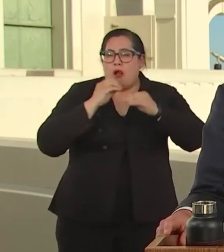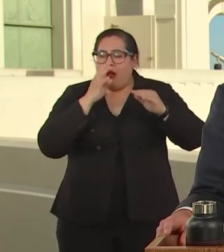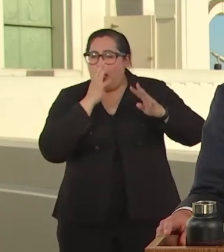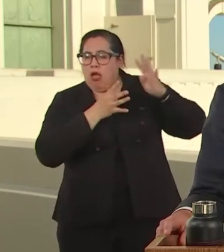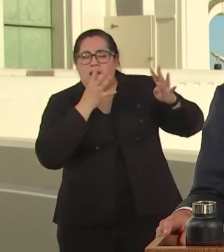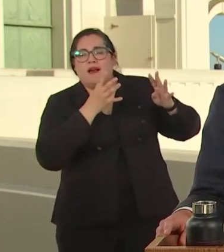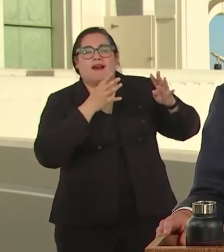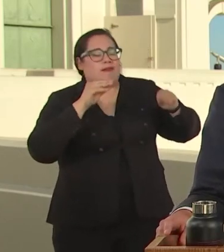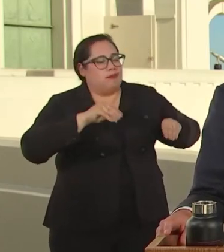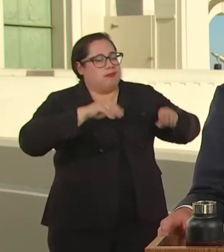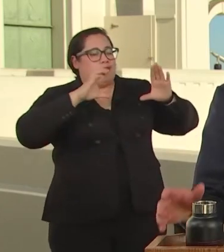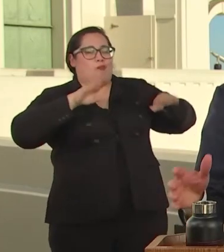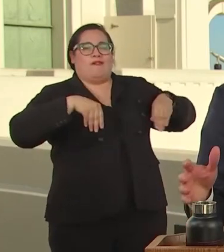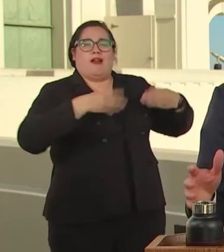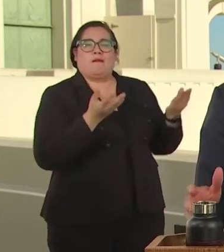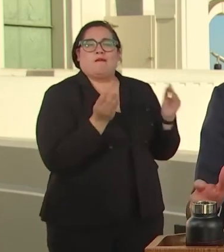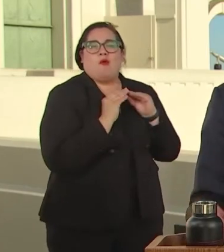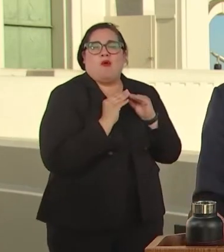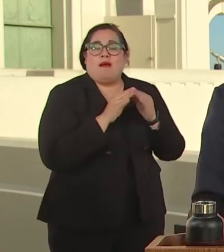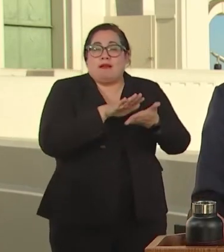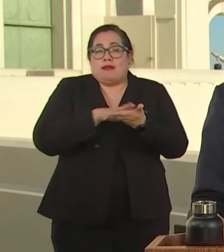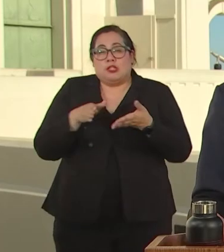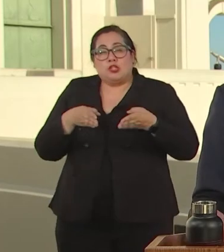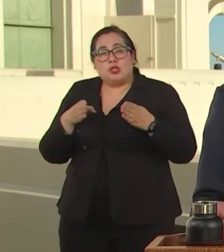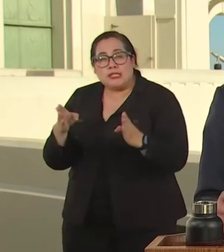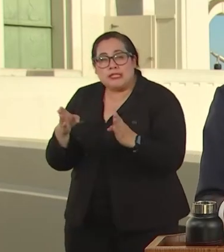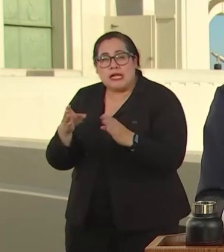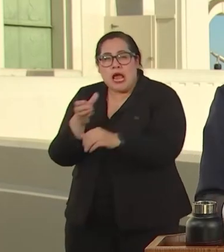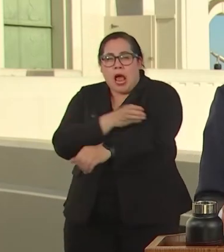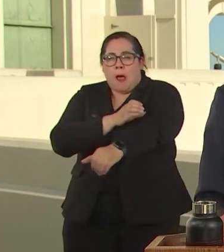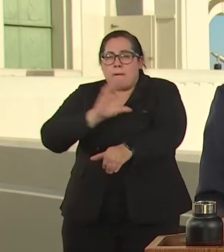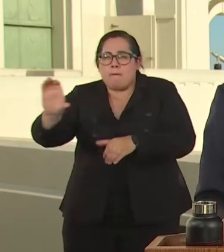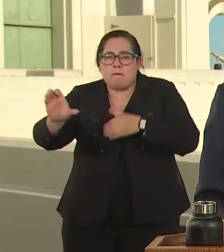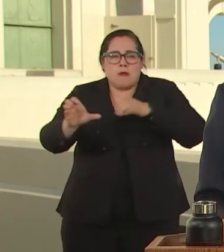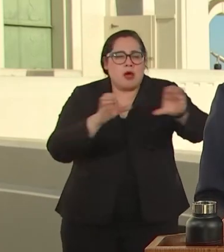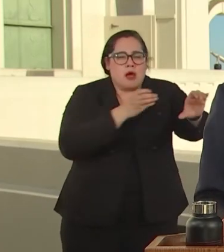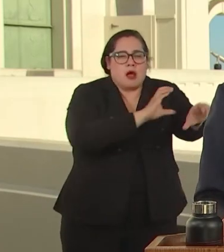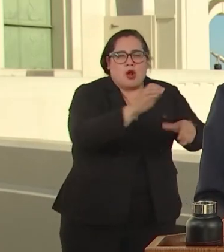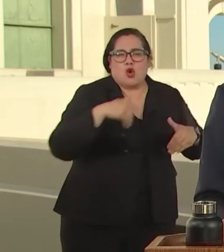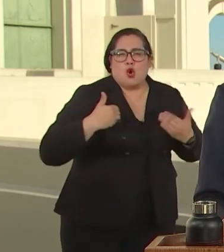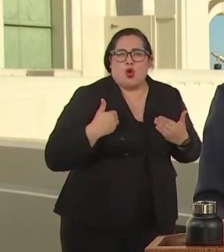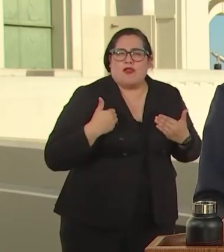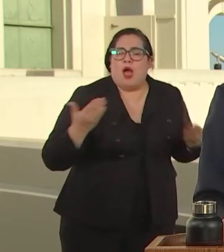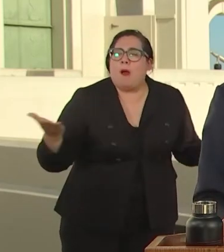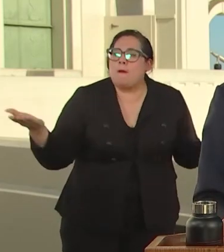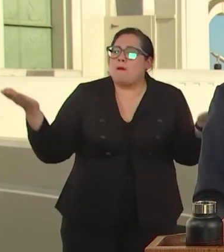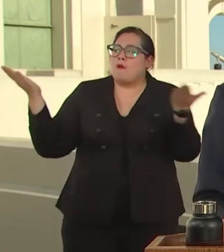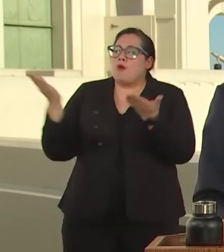IT CLEANS OUR STREETS, EMPOWERS OUR YOUTH AND BRINGS HOME OUR UNHOUSED.